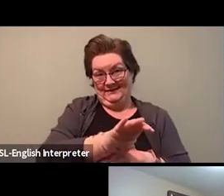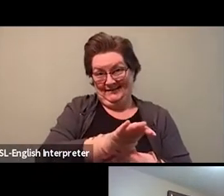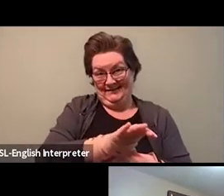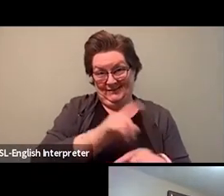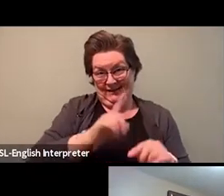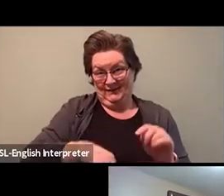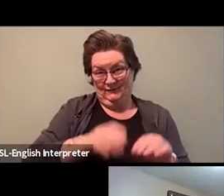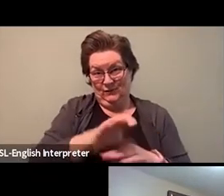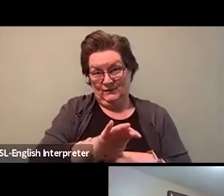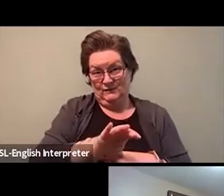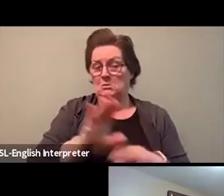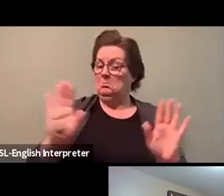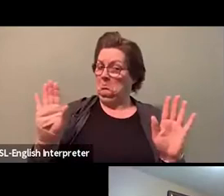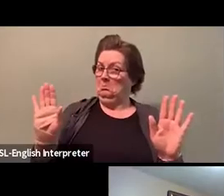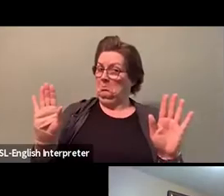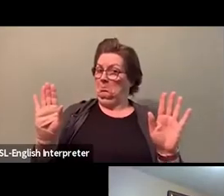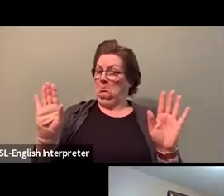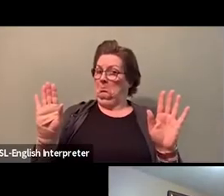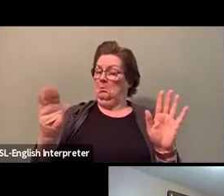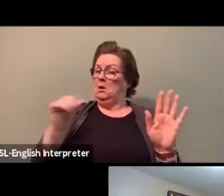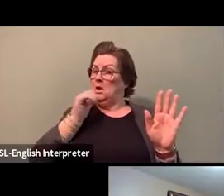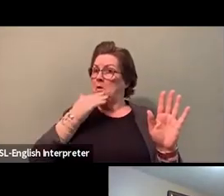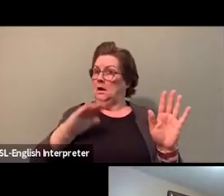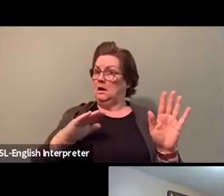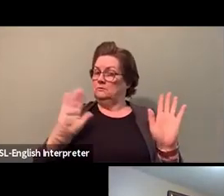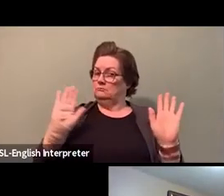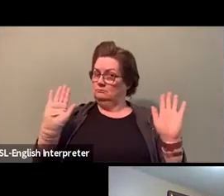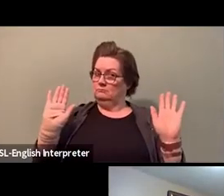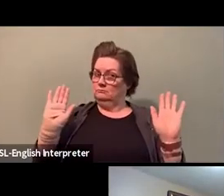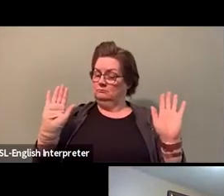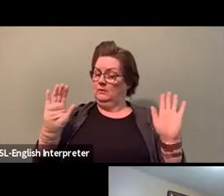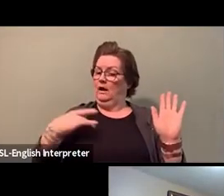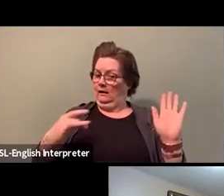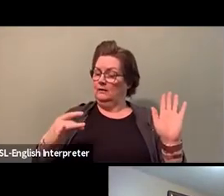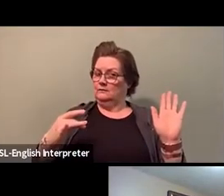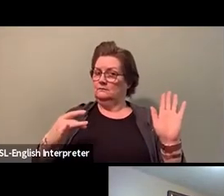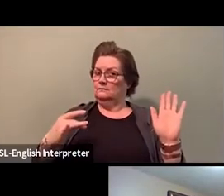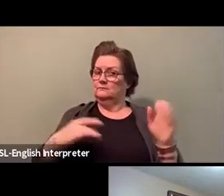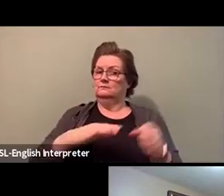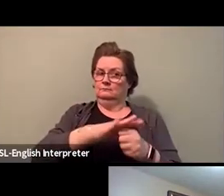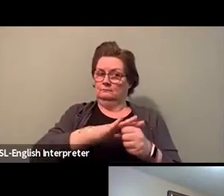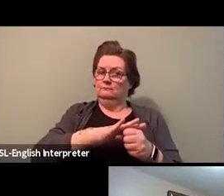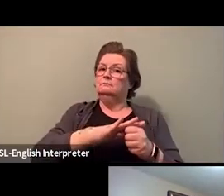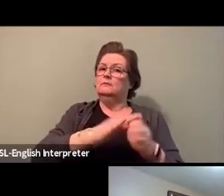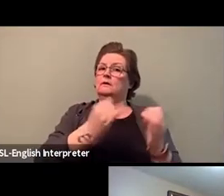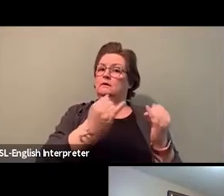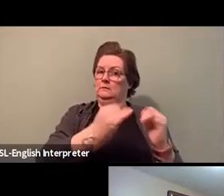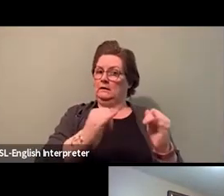but I actually think that's a good thing, because you know, we built a culture where this work is not just something